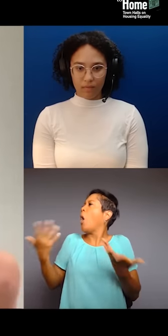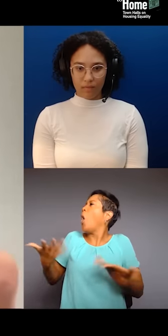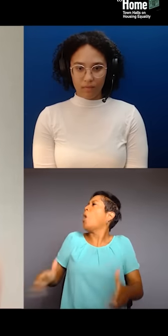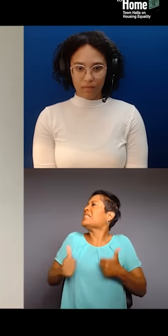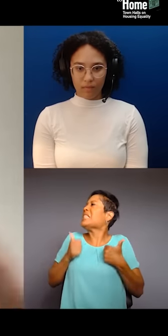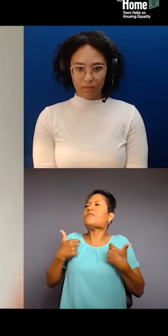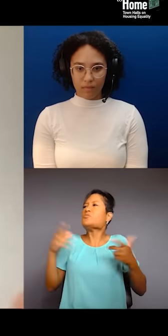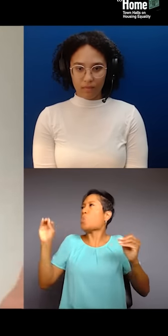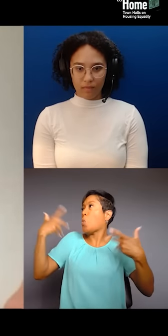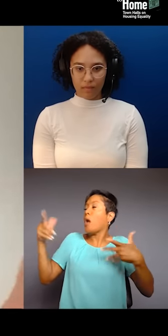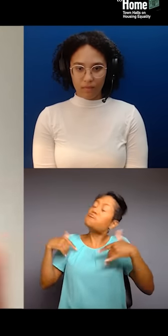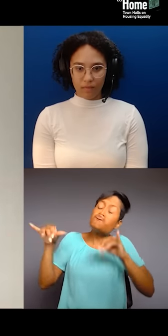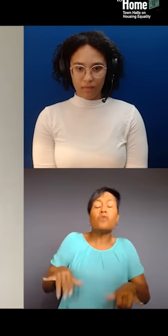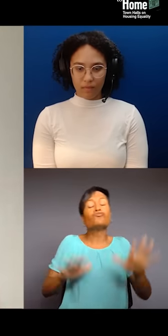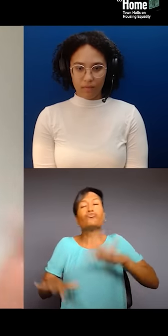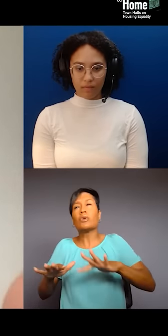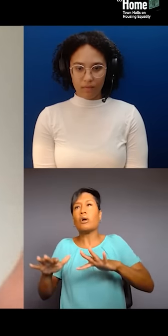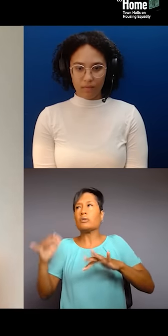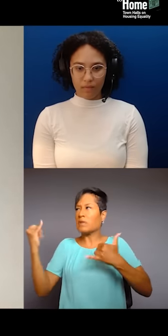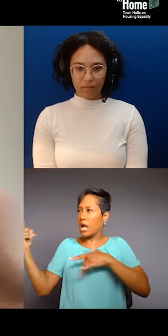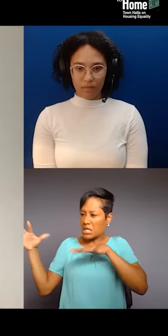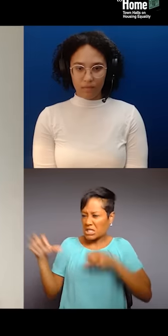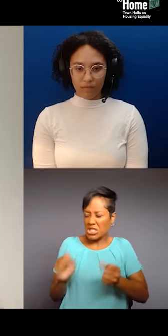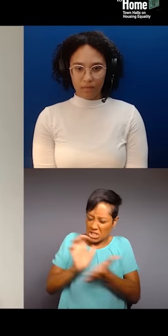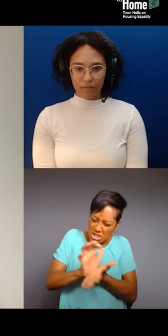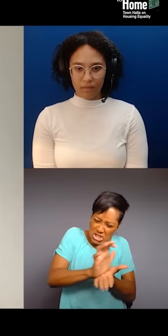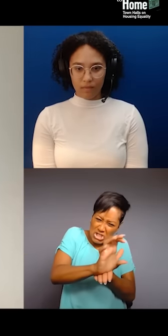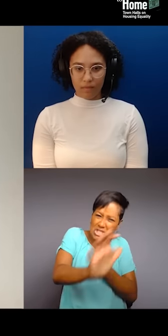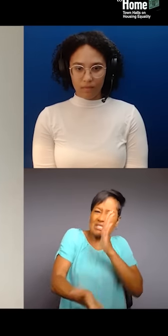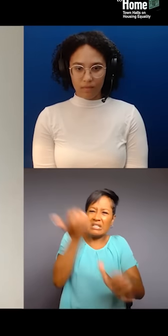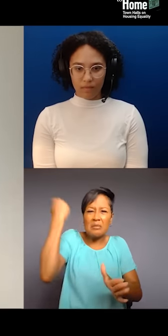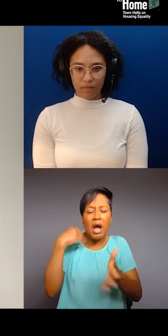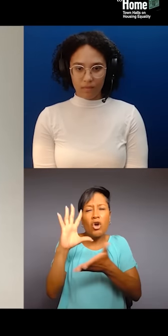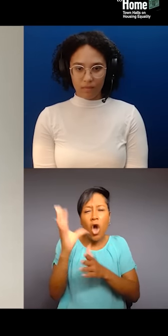and they pricing us out, they stripping us of our culture or stealing our culture. And the people just,